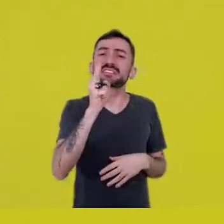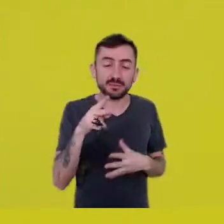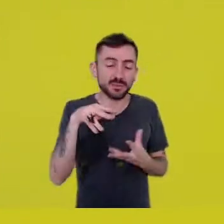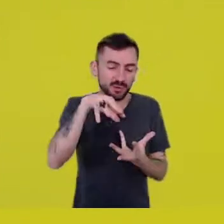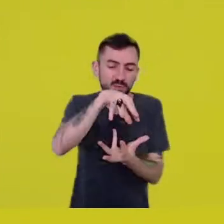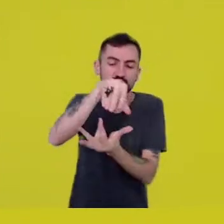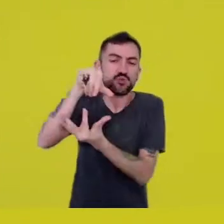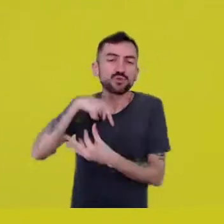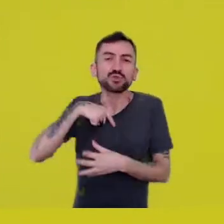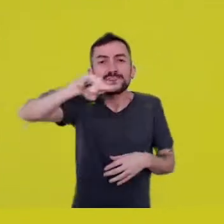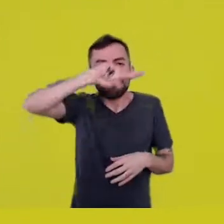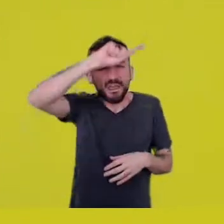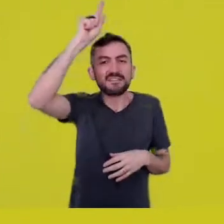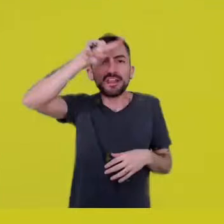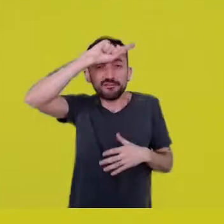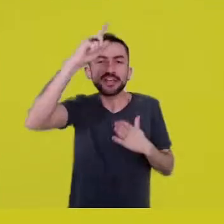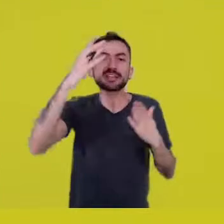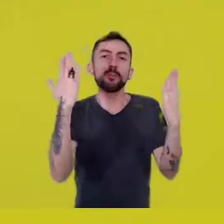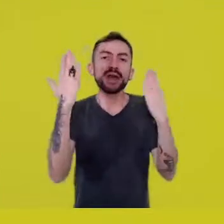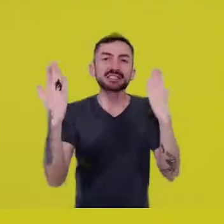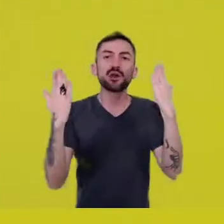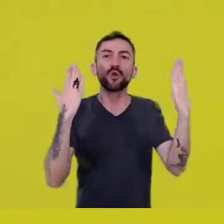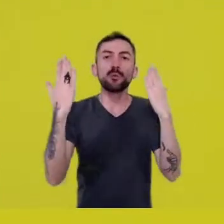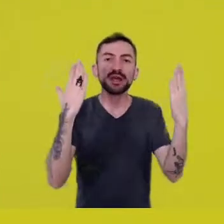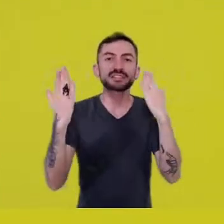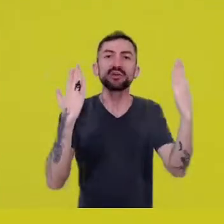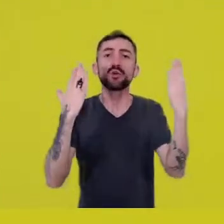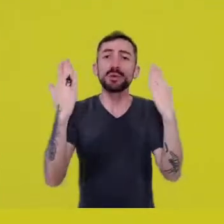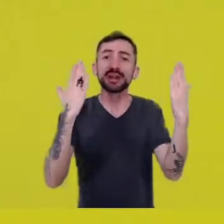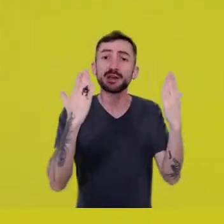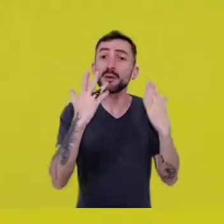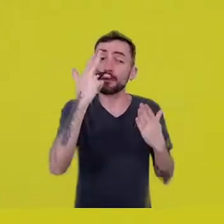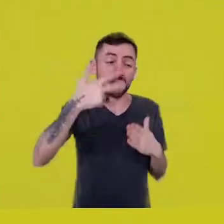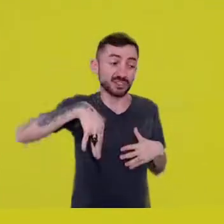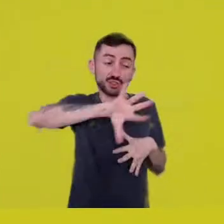that we end up enclosed in a capsule. Humans encapsulated themselves.